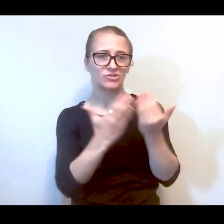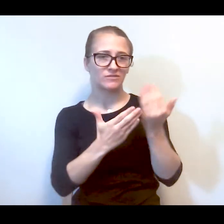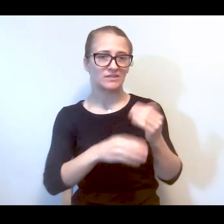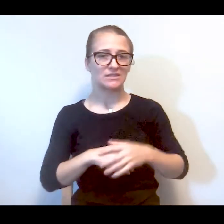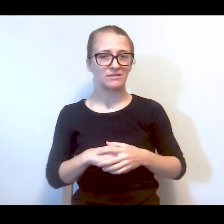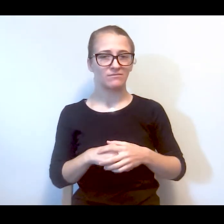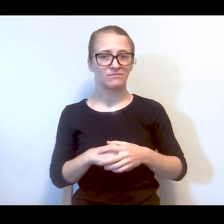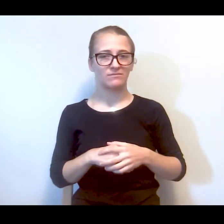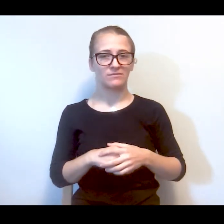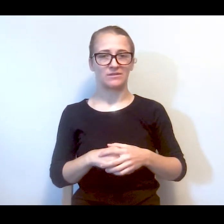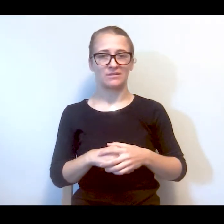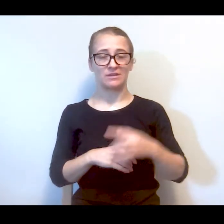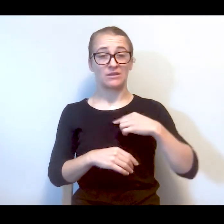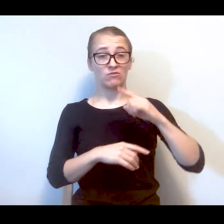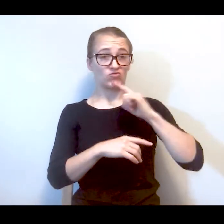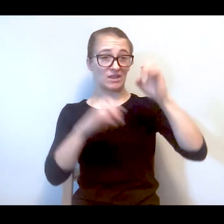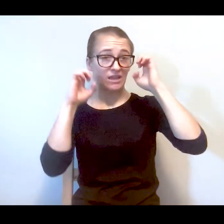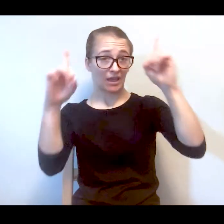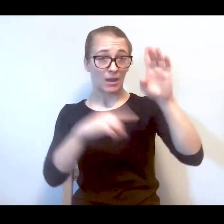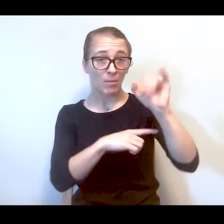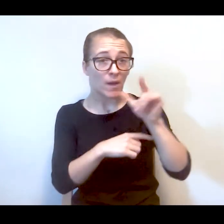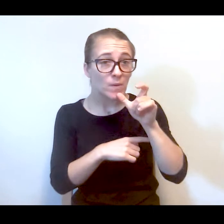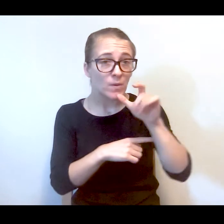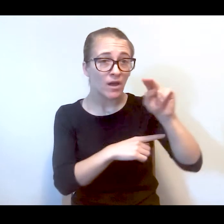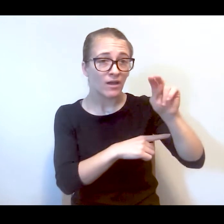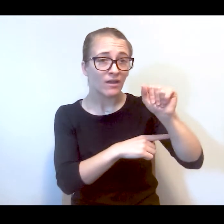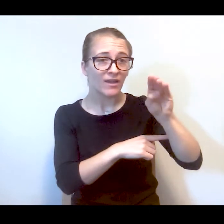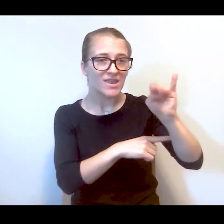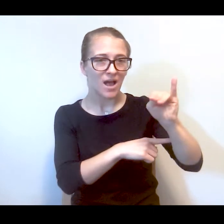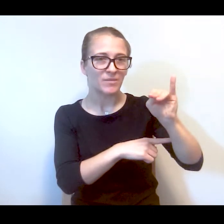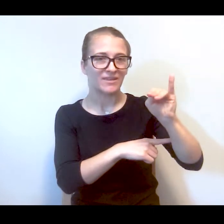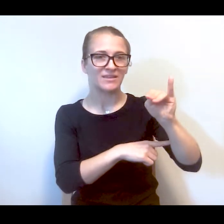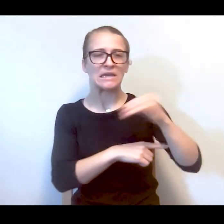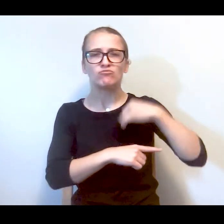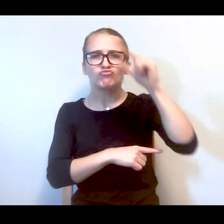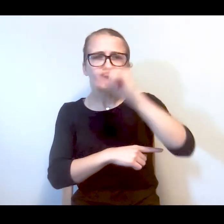I got really educated mostly by NAMI, I used to go